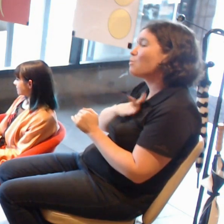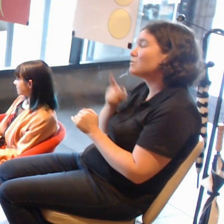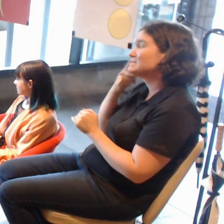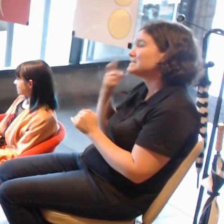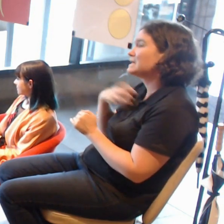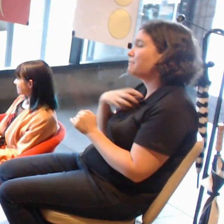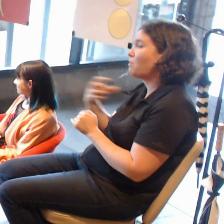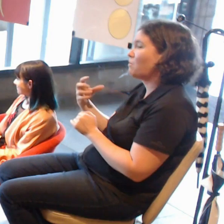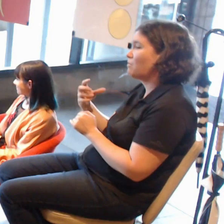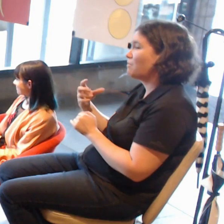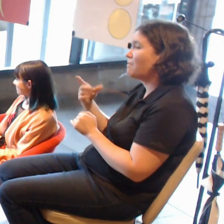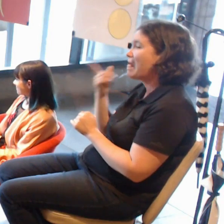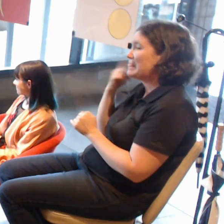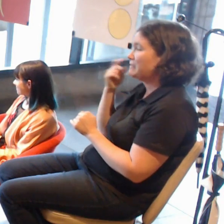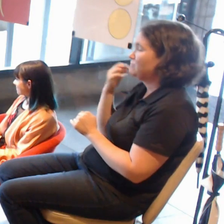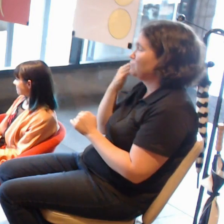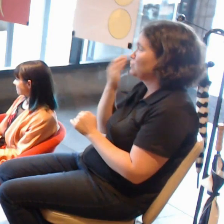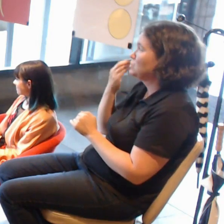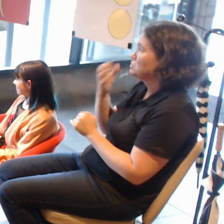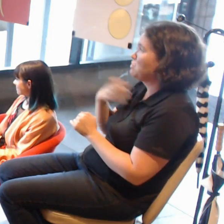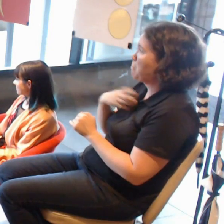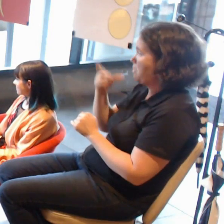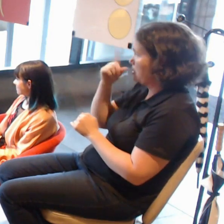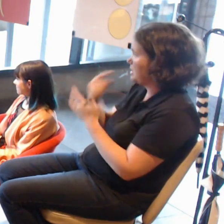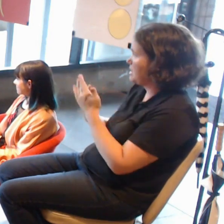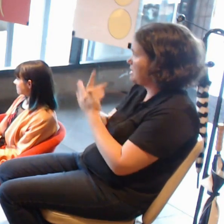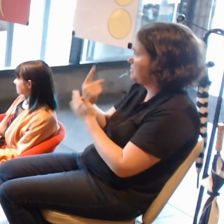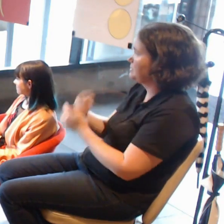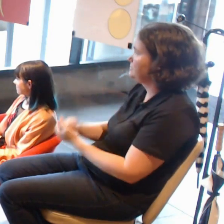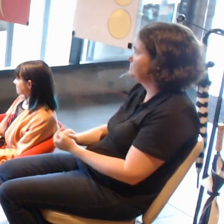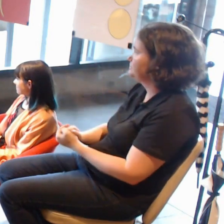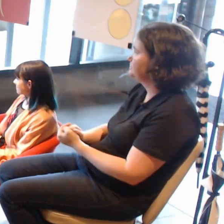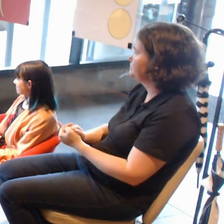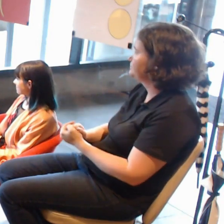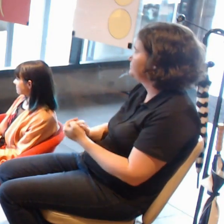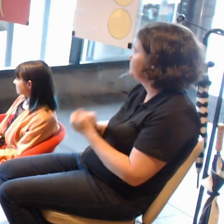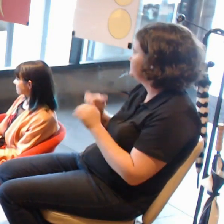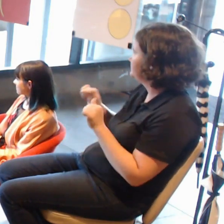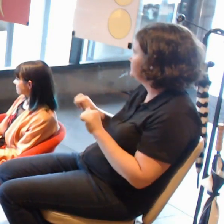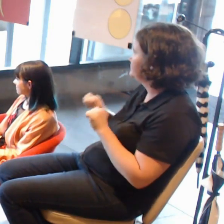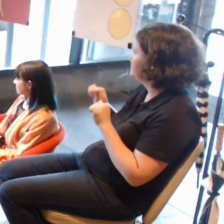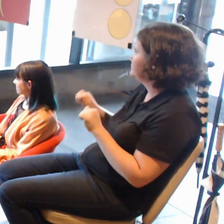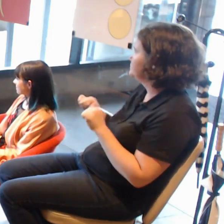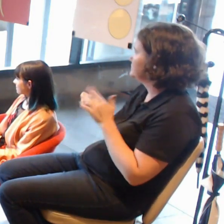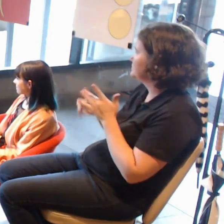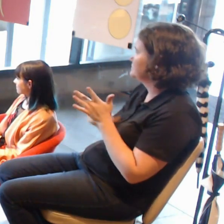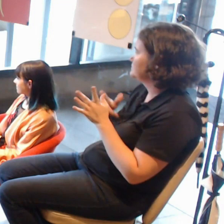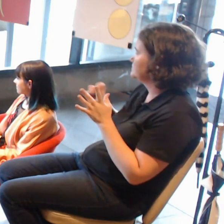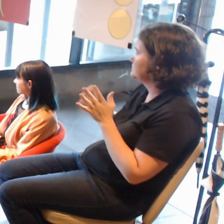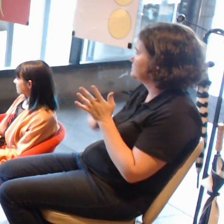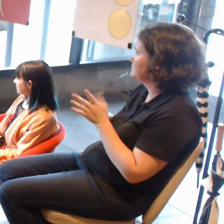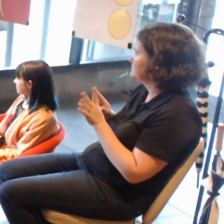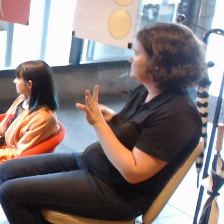Jaklyn, in a similar way, did you find that with the virtual reality artwork